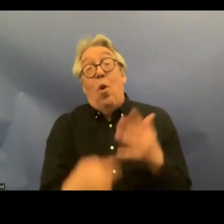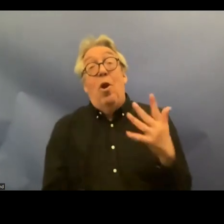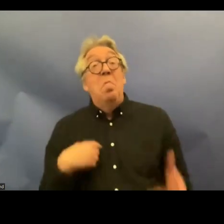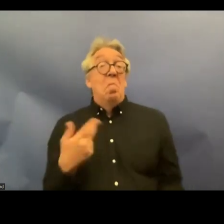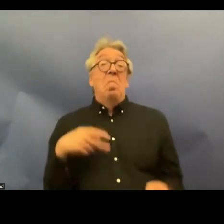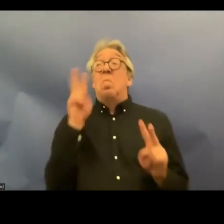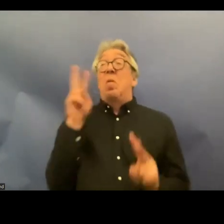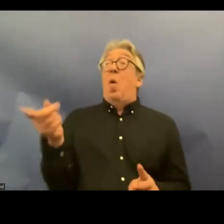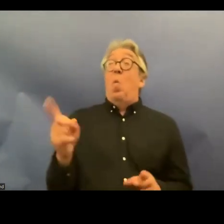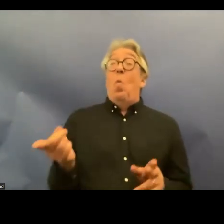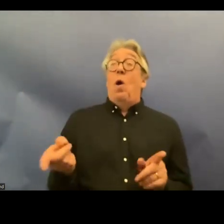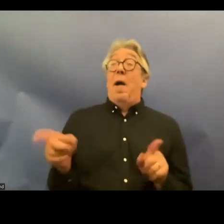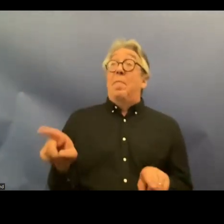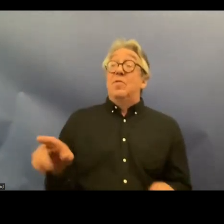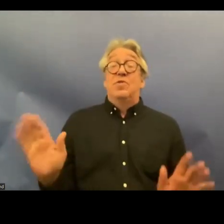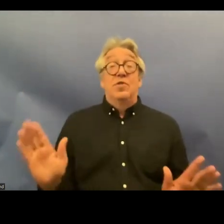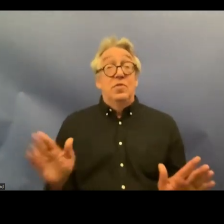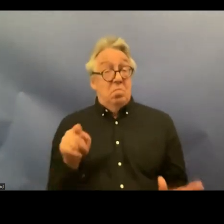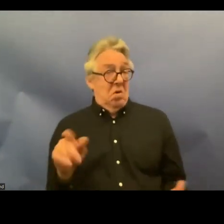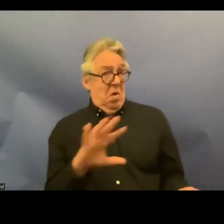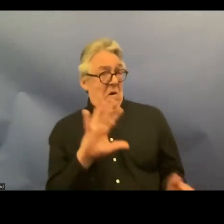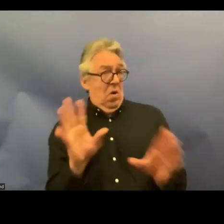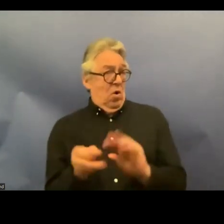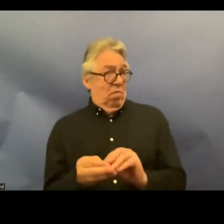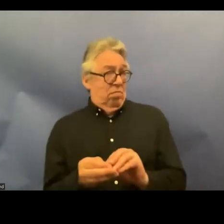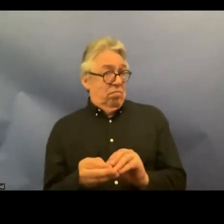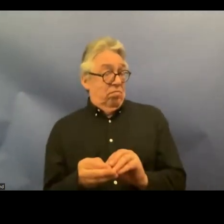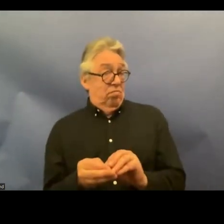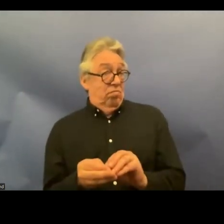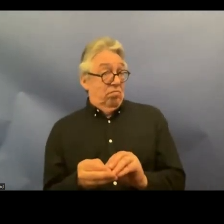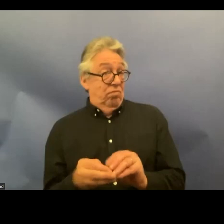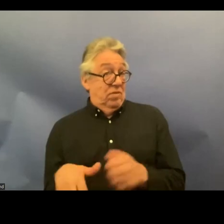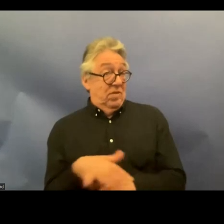happen so that's probably like the status that's going on in Iceland